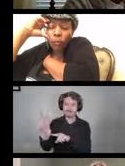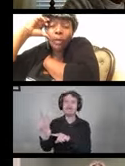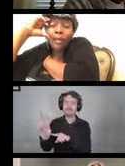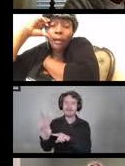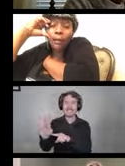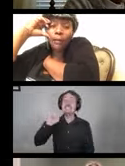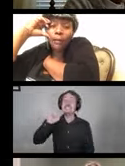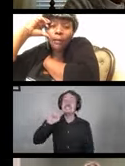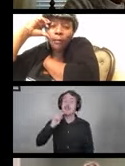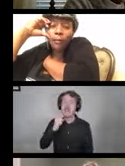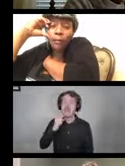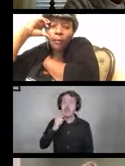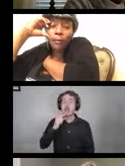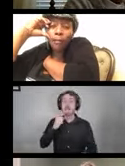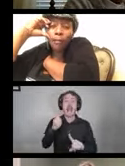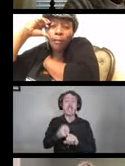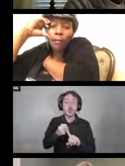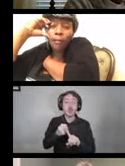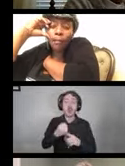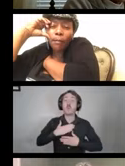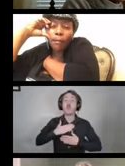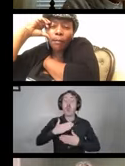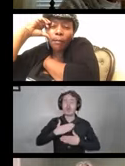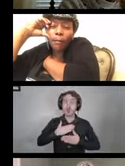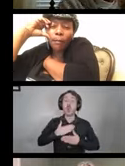respiratory syndrome coronavirus 2.